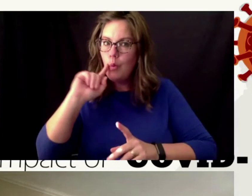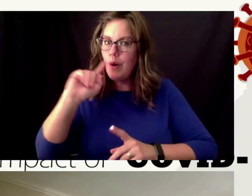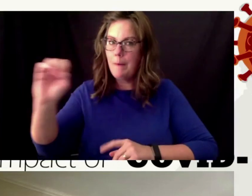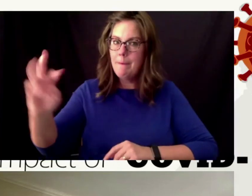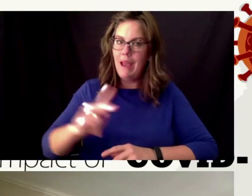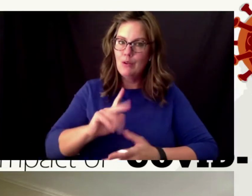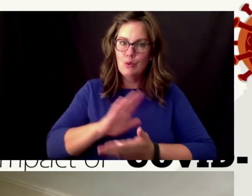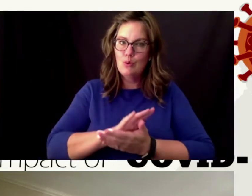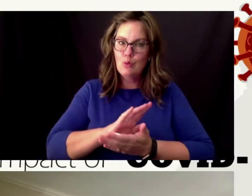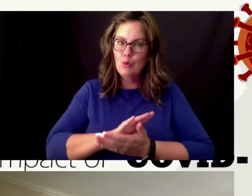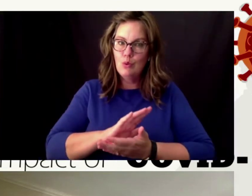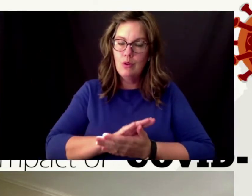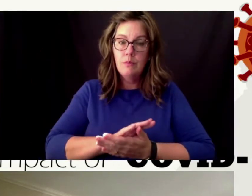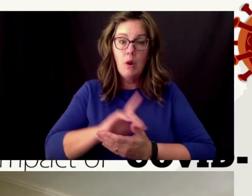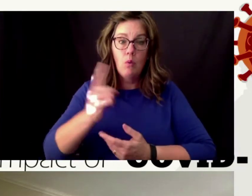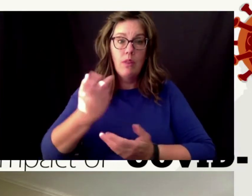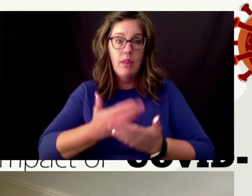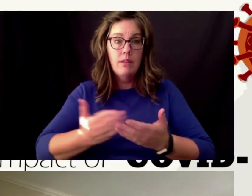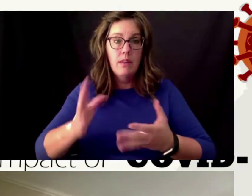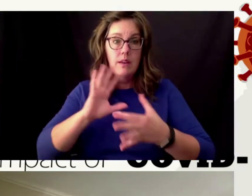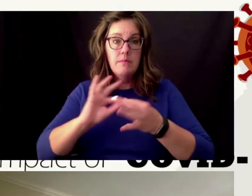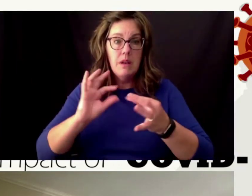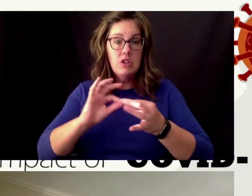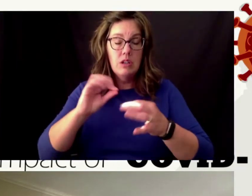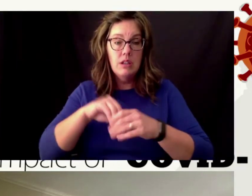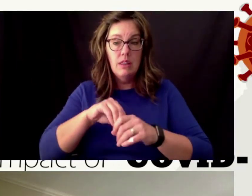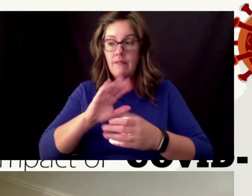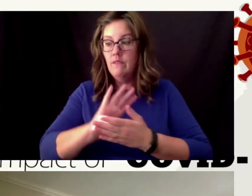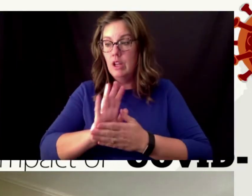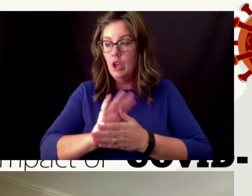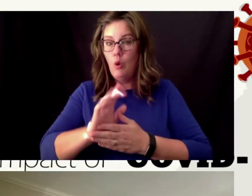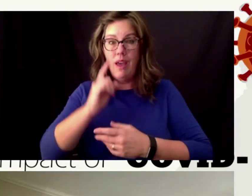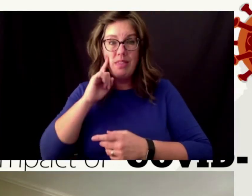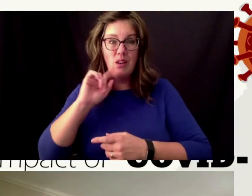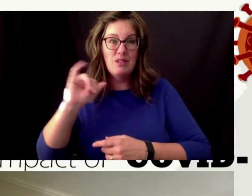video is i thought it was just like the floor i thought it was going to be short